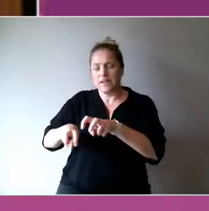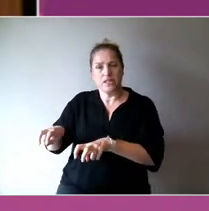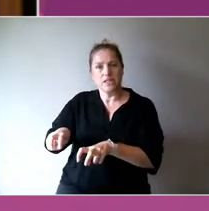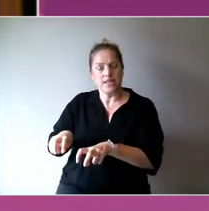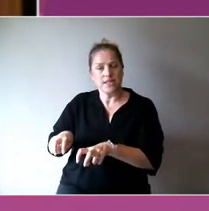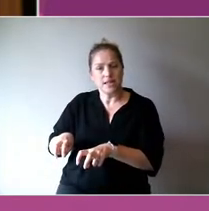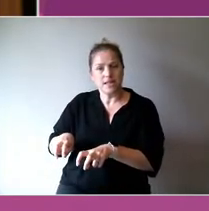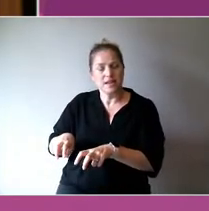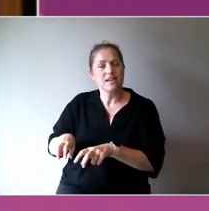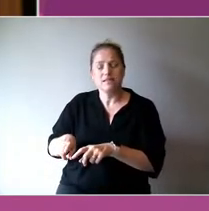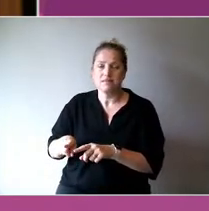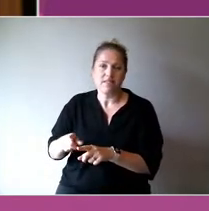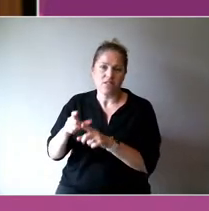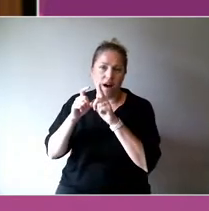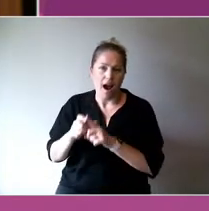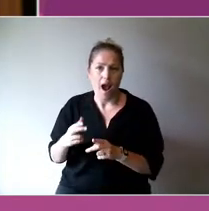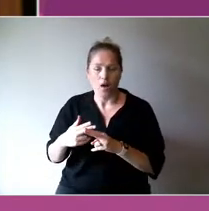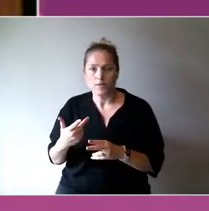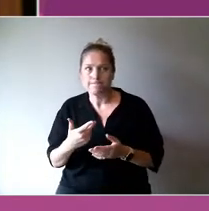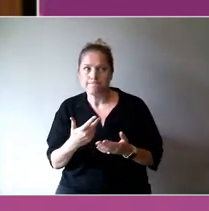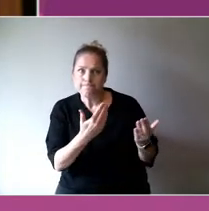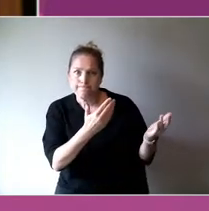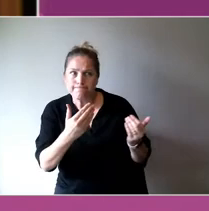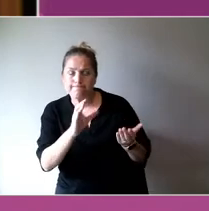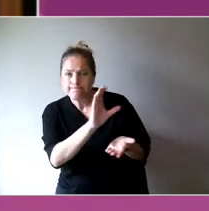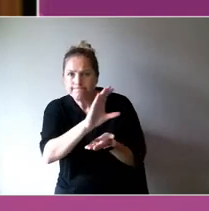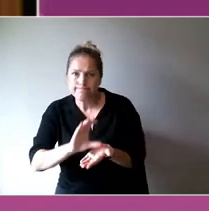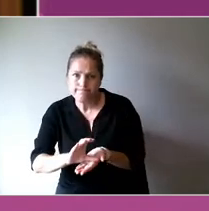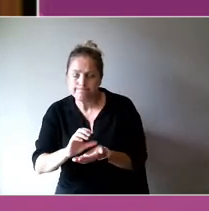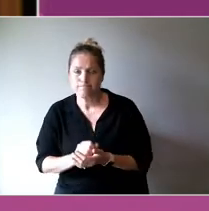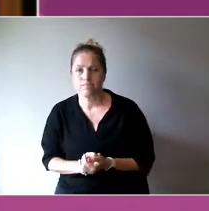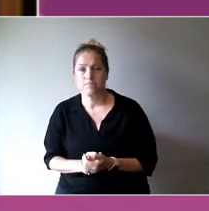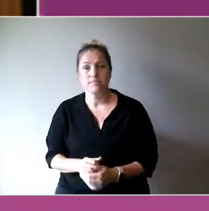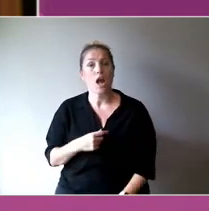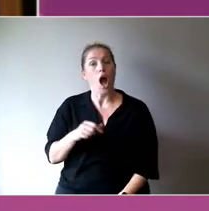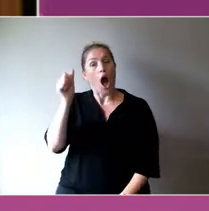Some other of the bigger foundations I've seen, I know Paul Ramsey foundation, in their